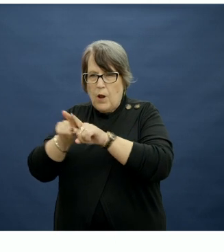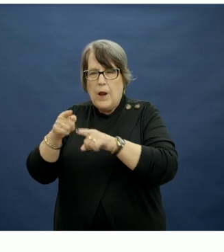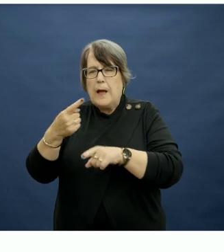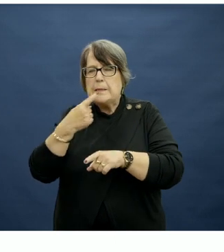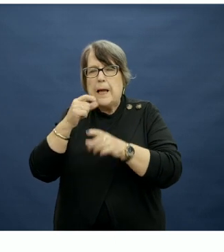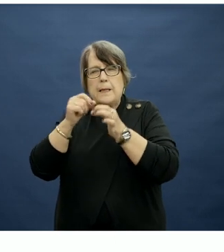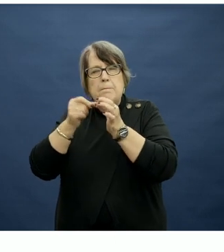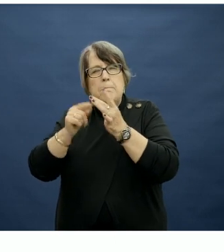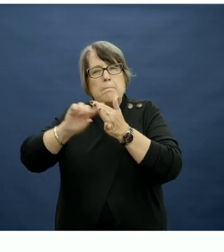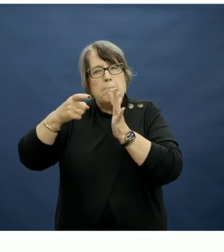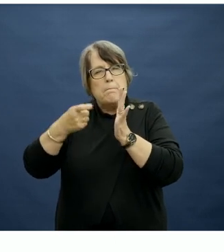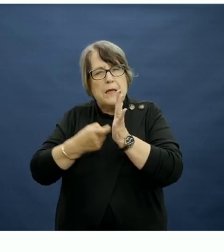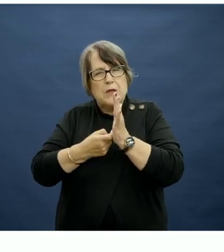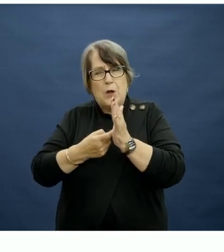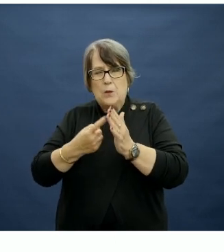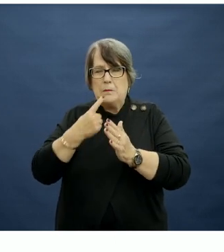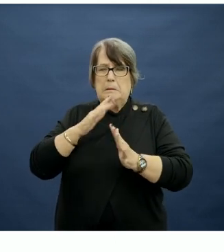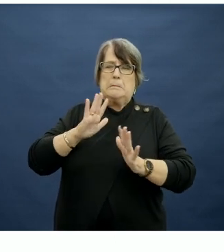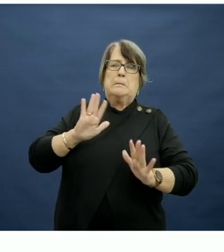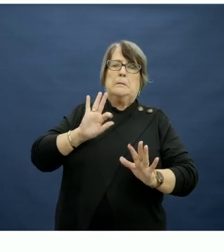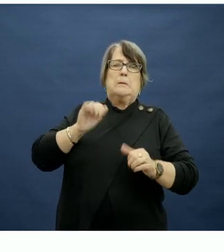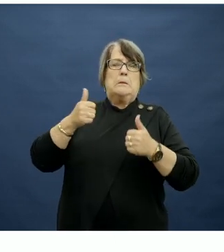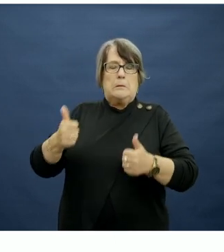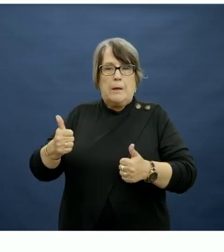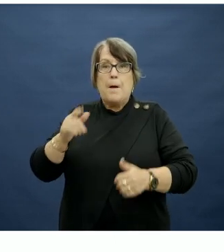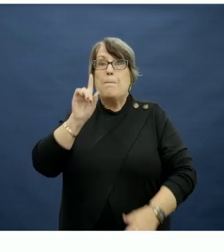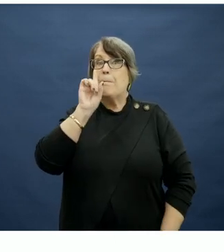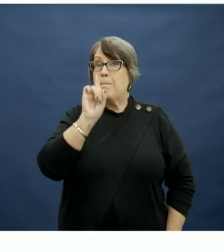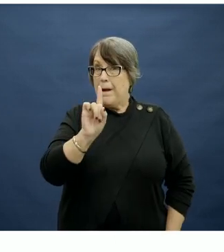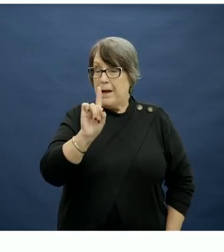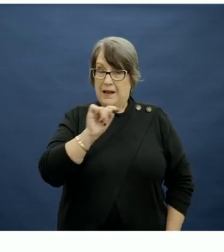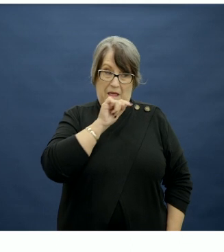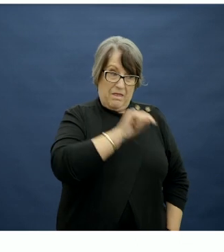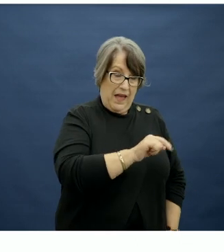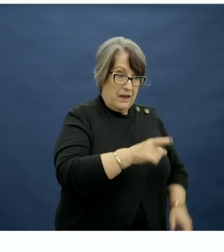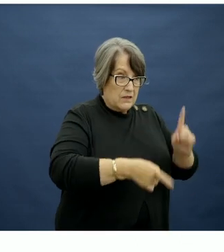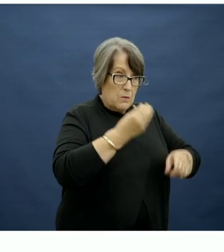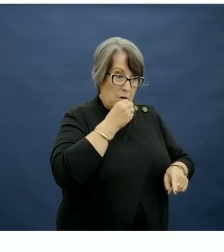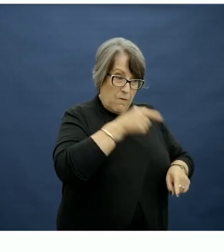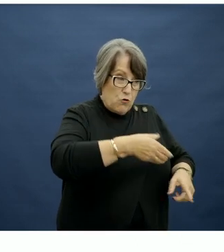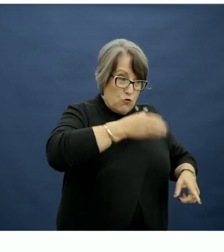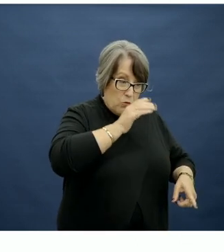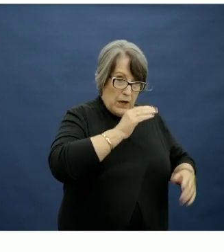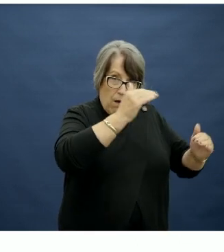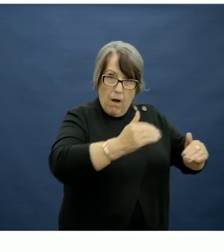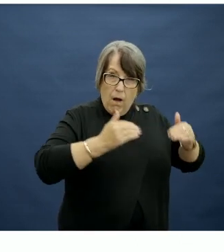which aren't innately appealing. On the other hand, these discretionary foods and drinks that are higher in energy, added